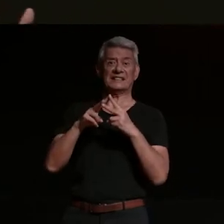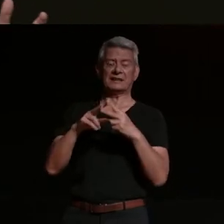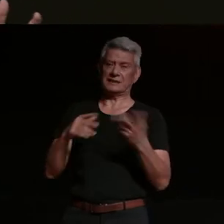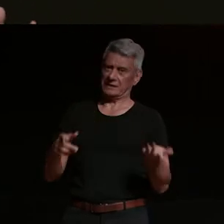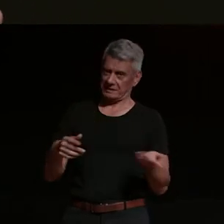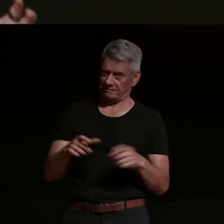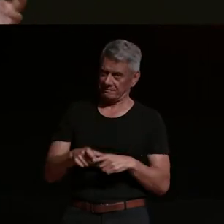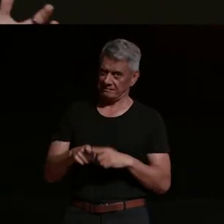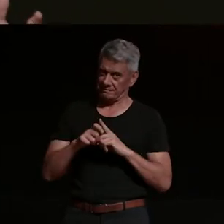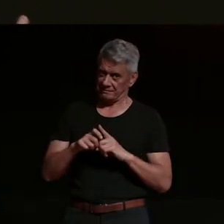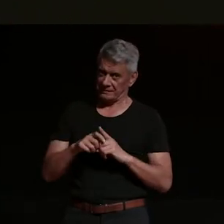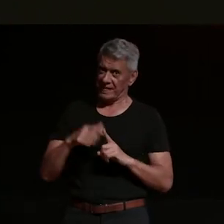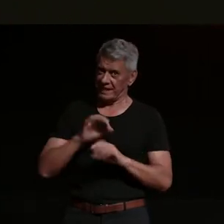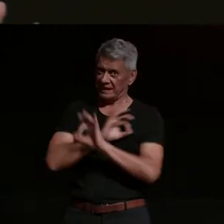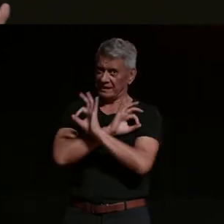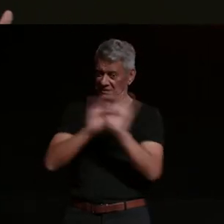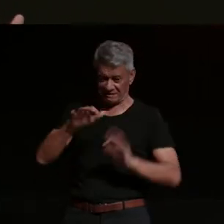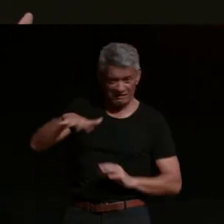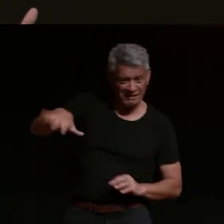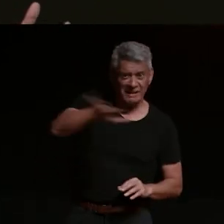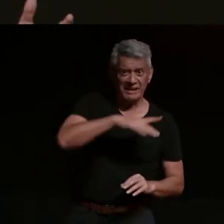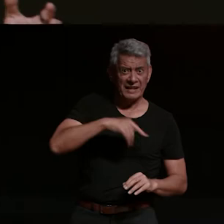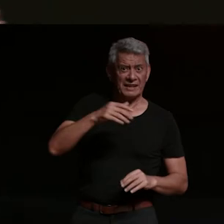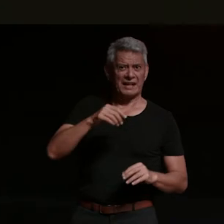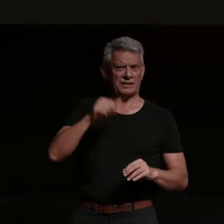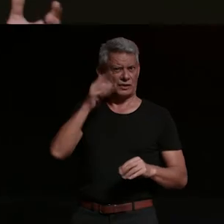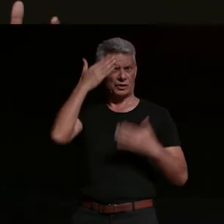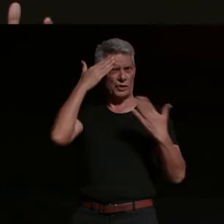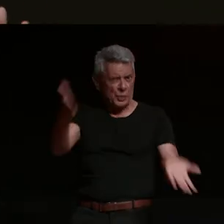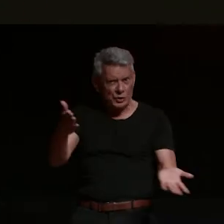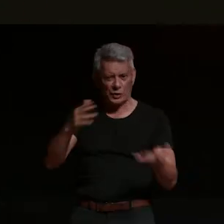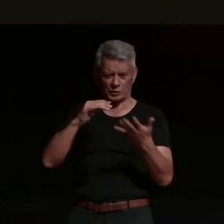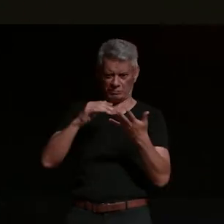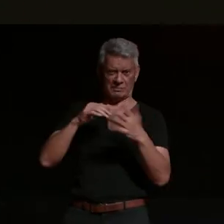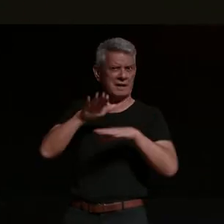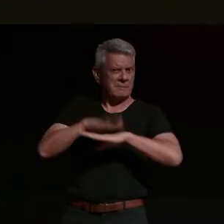ever lived in sydney that did not know what mardi gras was and dykson bikes is a motorcycle club